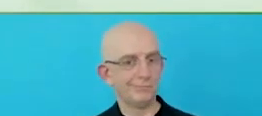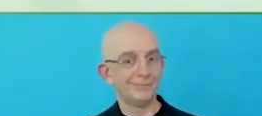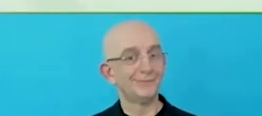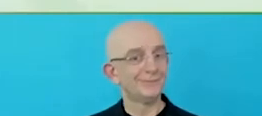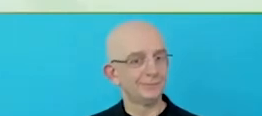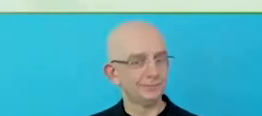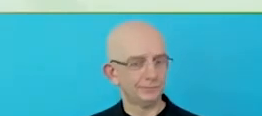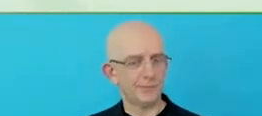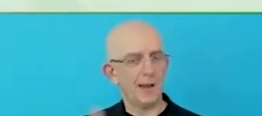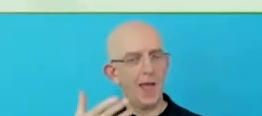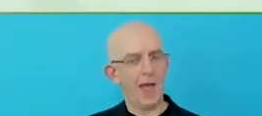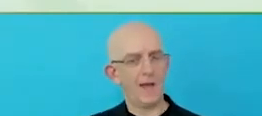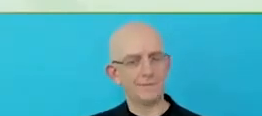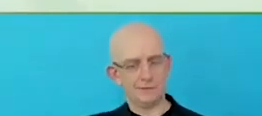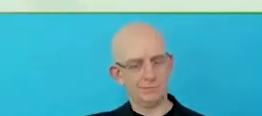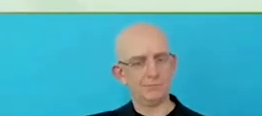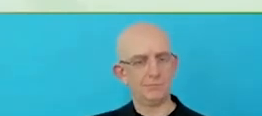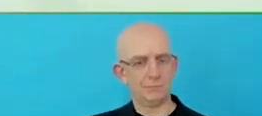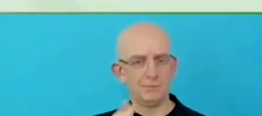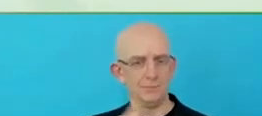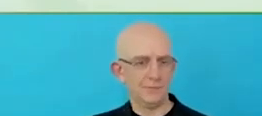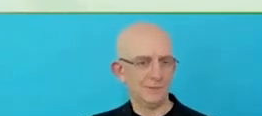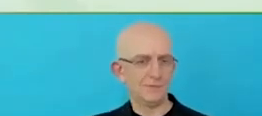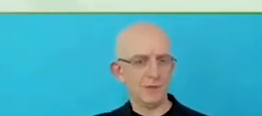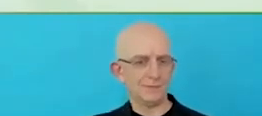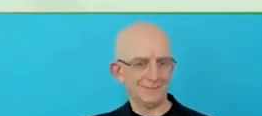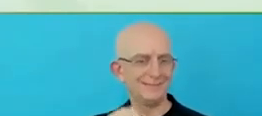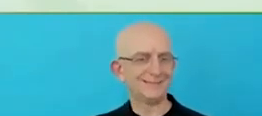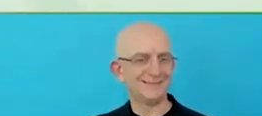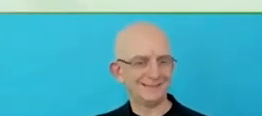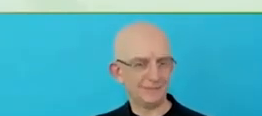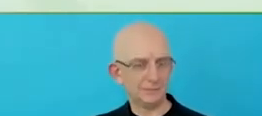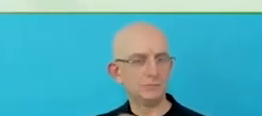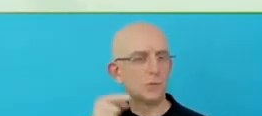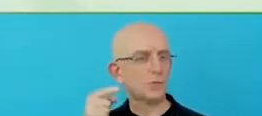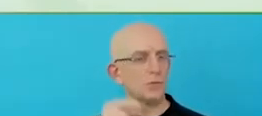you know, one experience be better than the other because of one department do it better and were not.